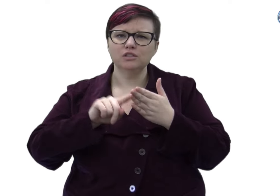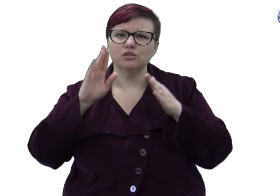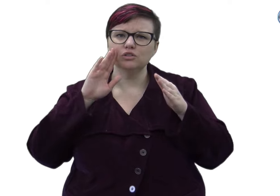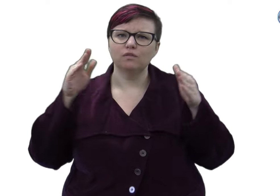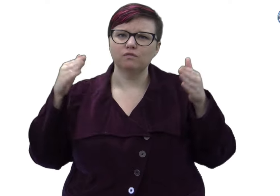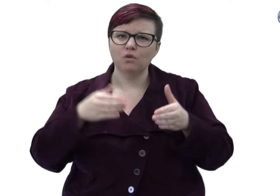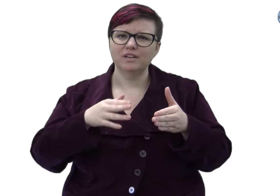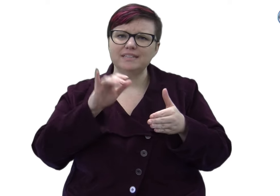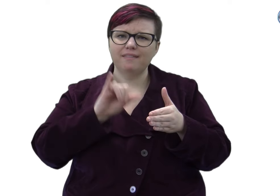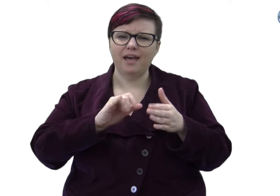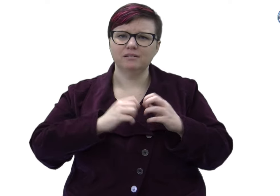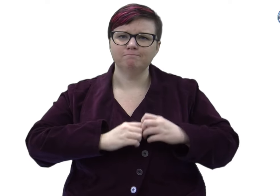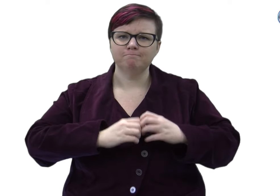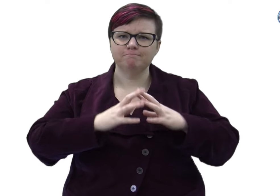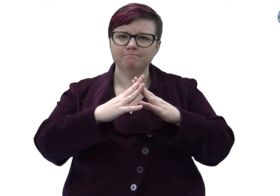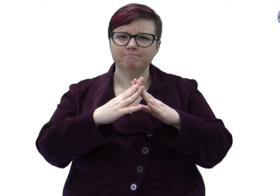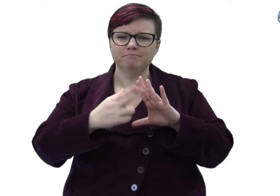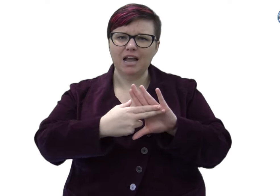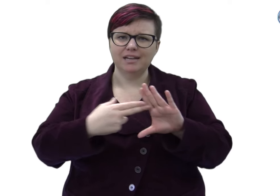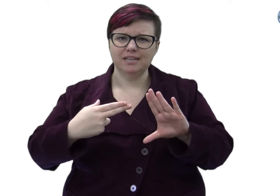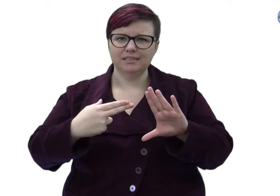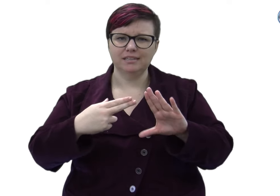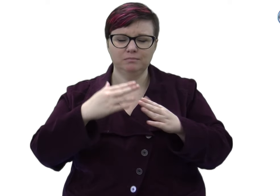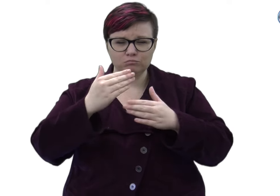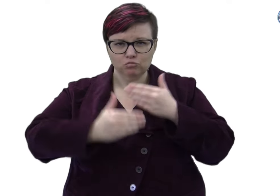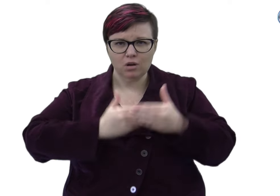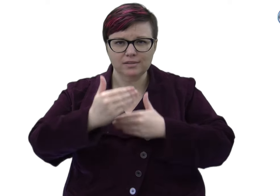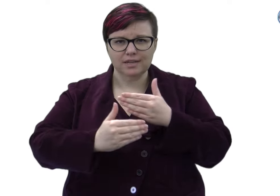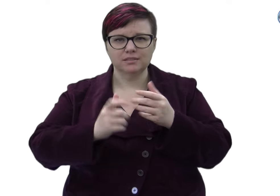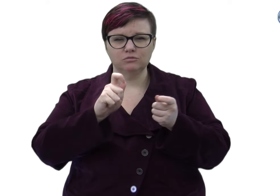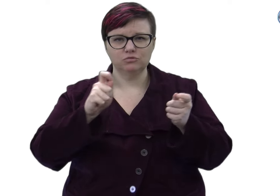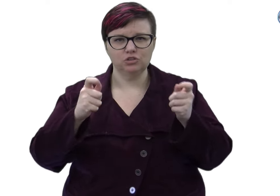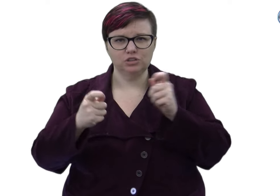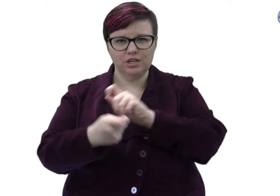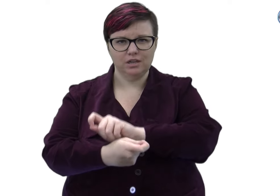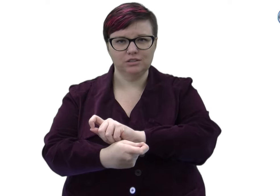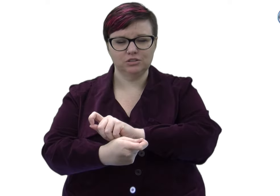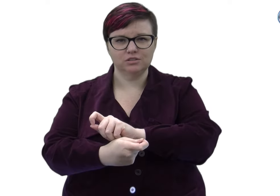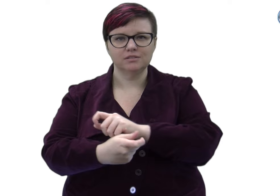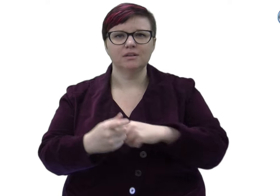I explored how professional interpreter identity forms and changes over time.